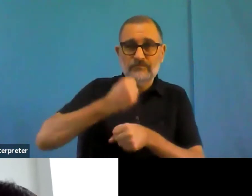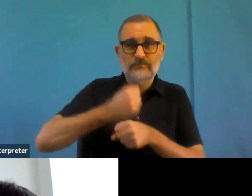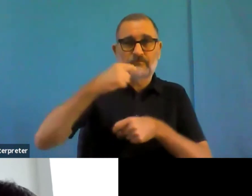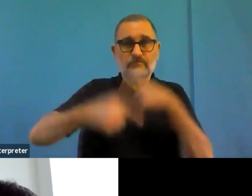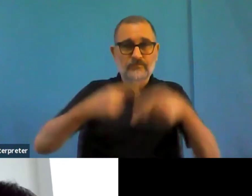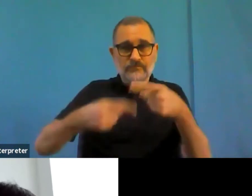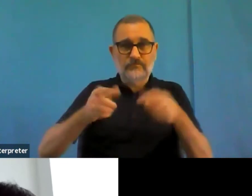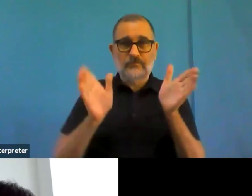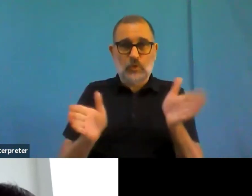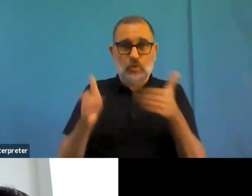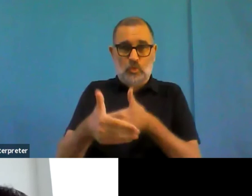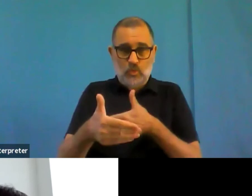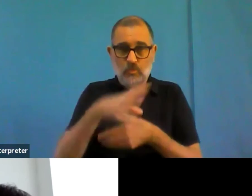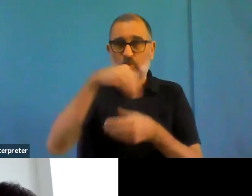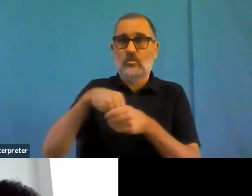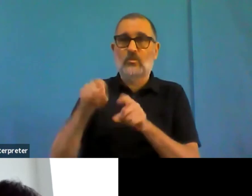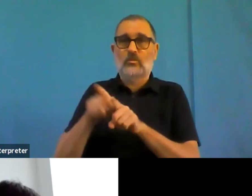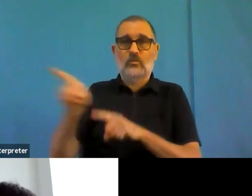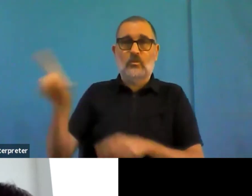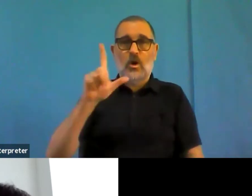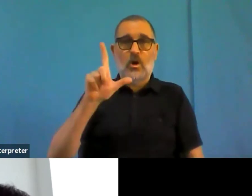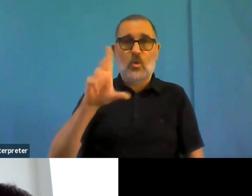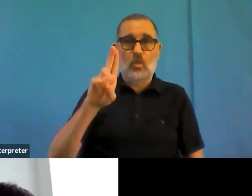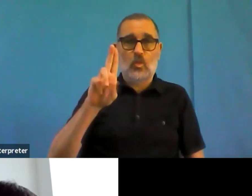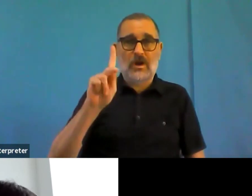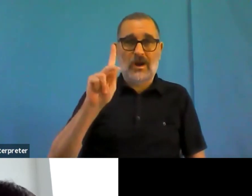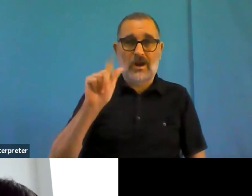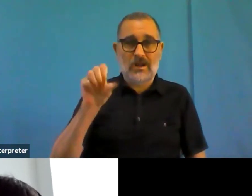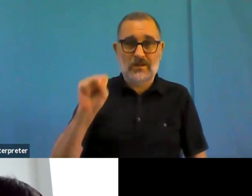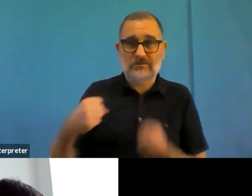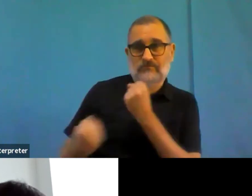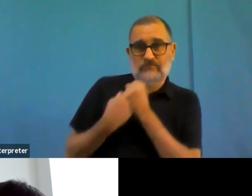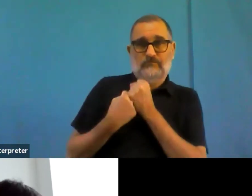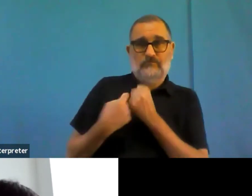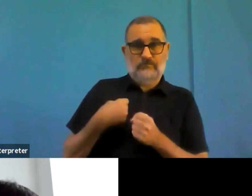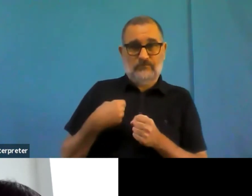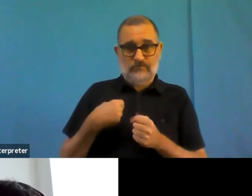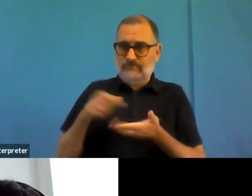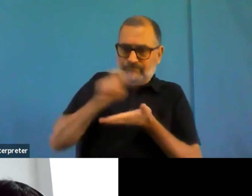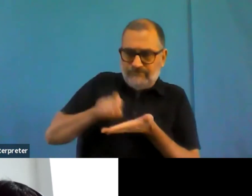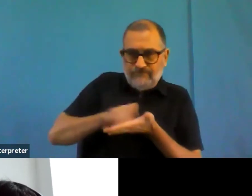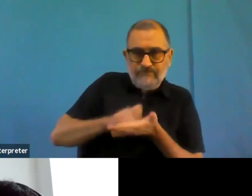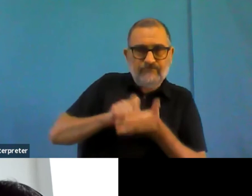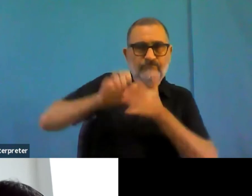Thank you, Robert. So now June, you will have if we just put in a little bit more fines in the directive